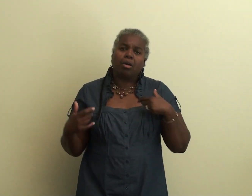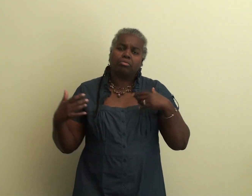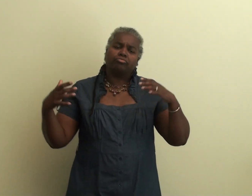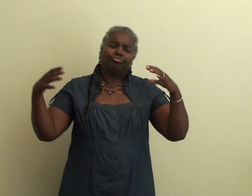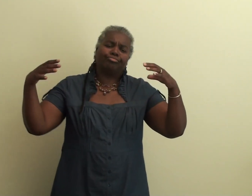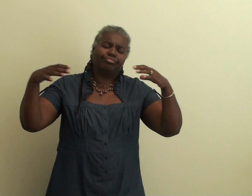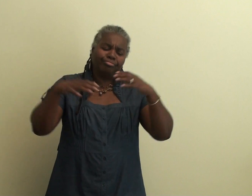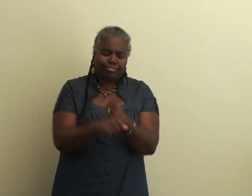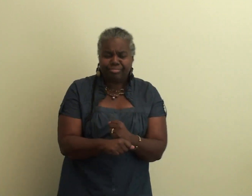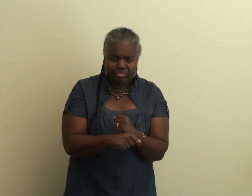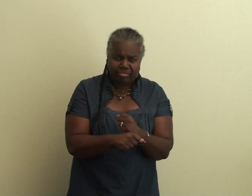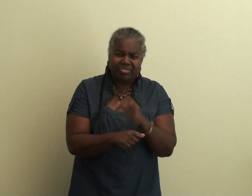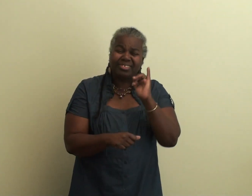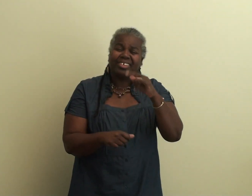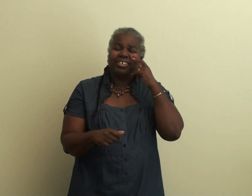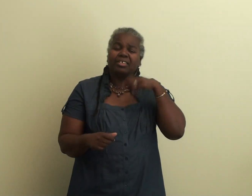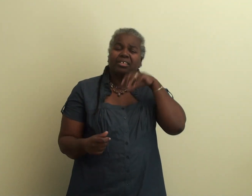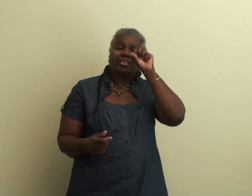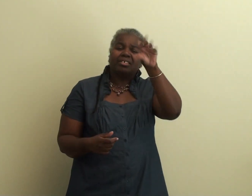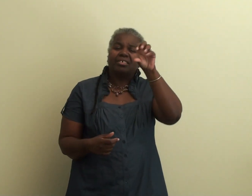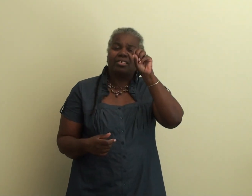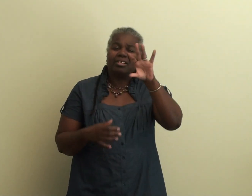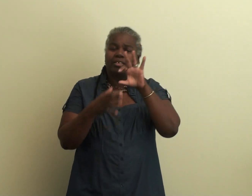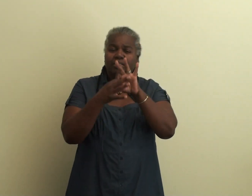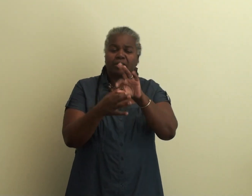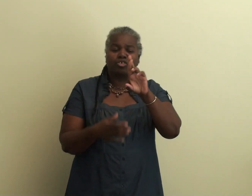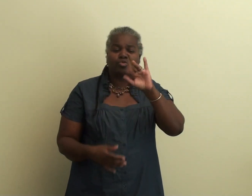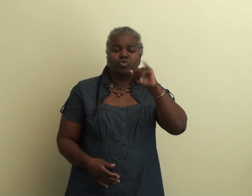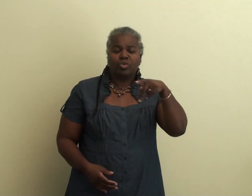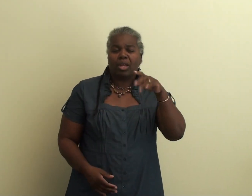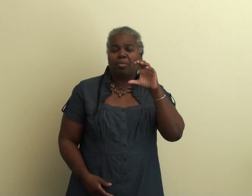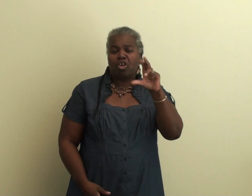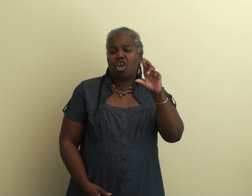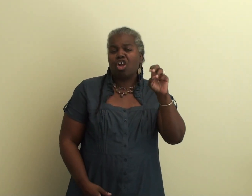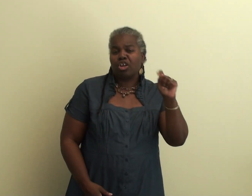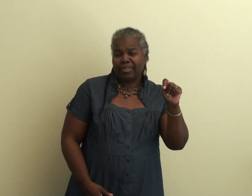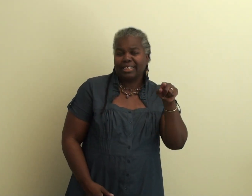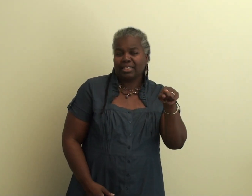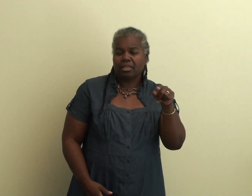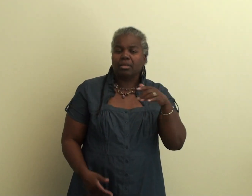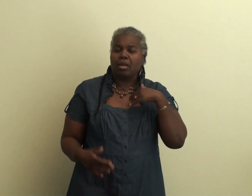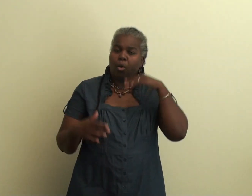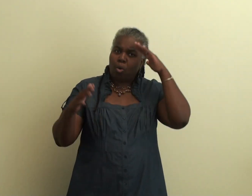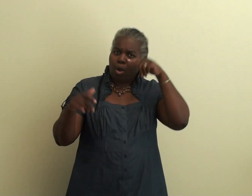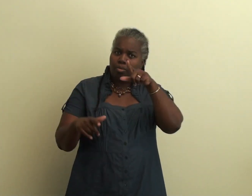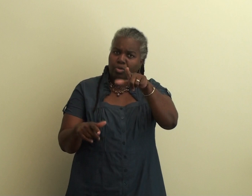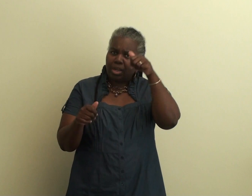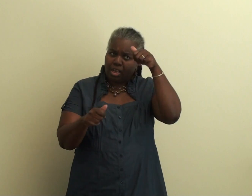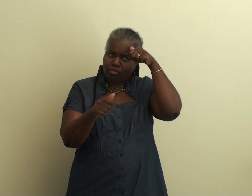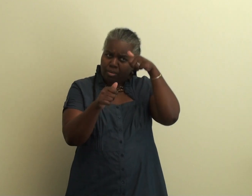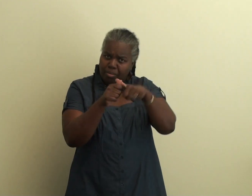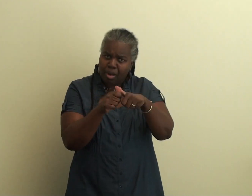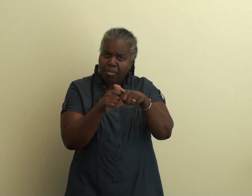So now that I've gone over some information about rip currents, I hope that you're able